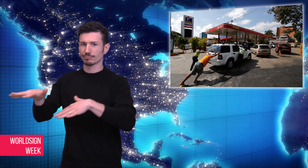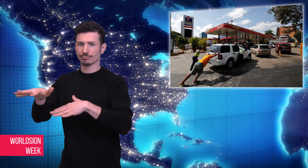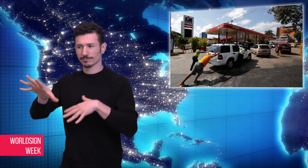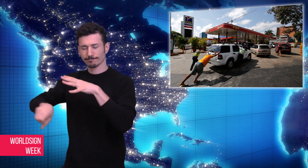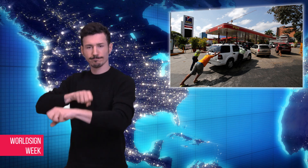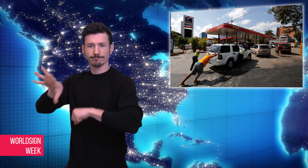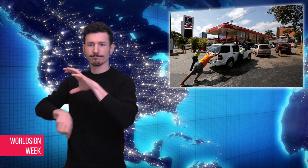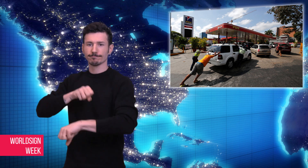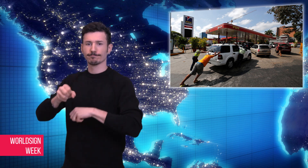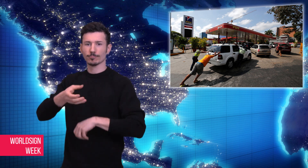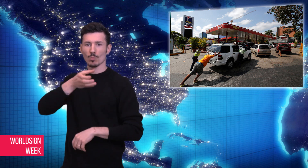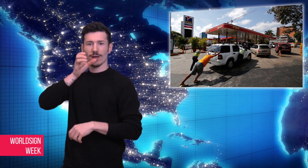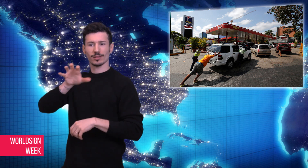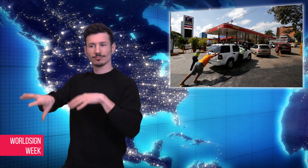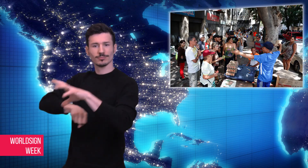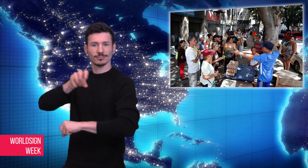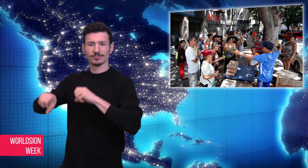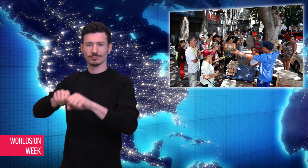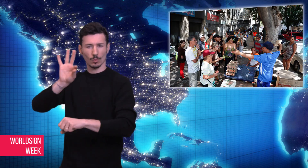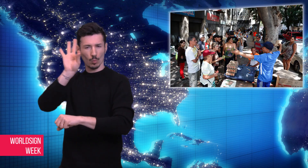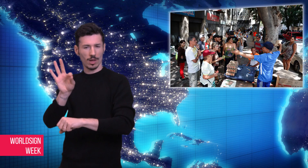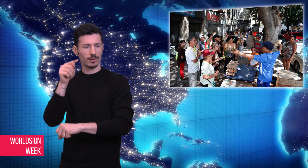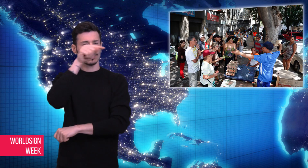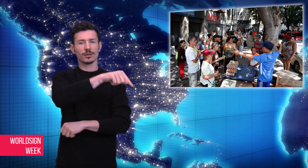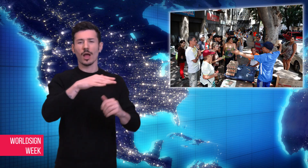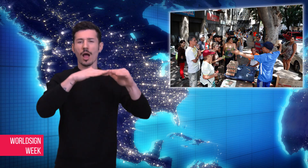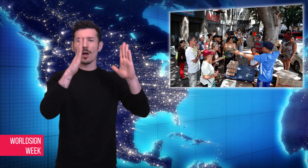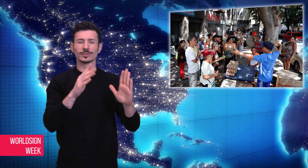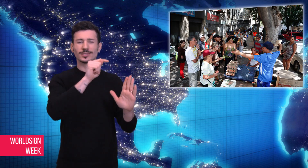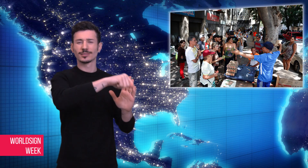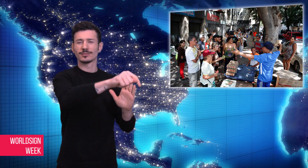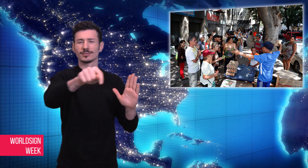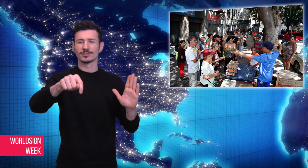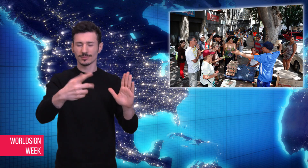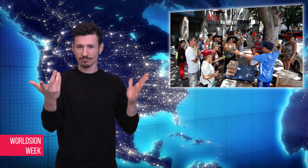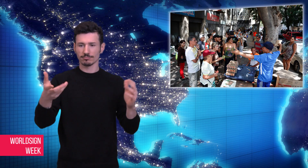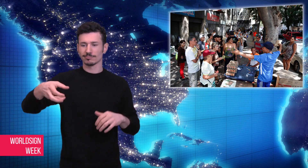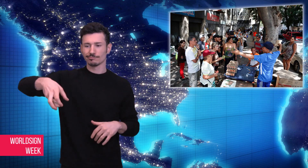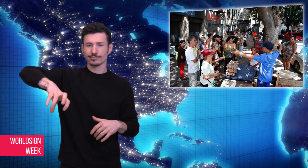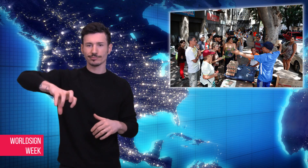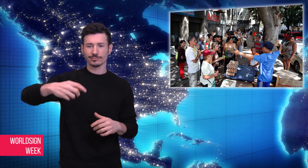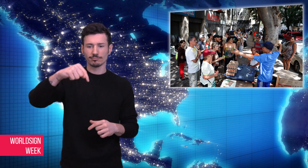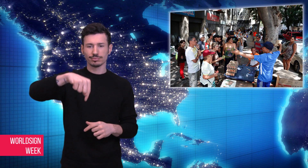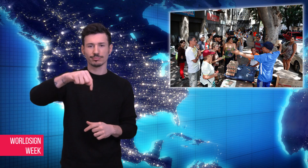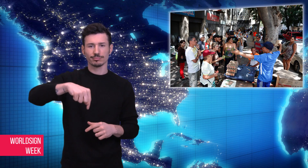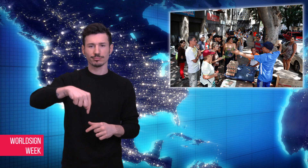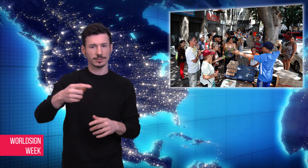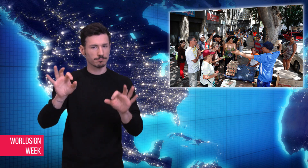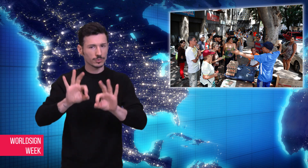of people flocked there to collect water. Many houses